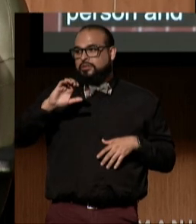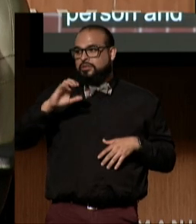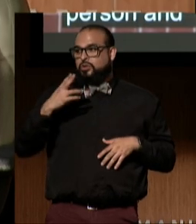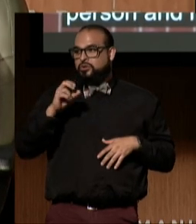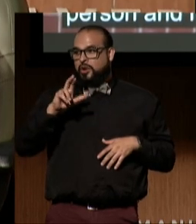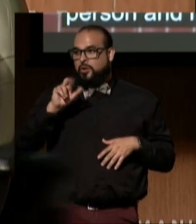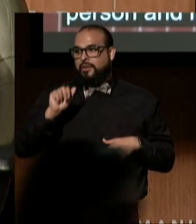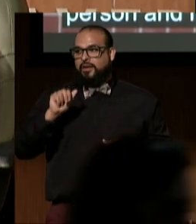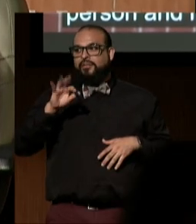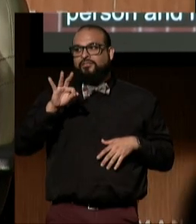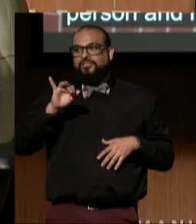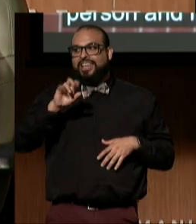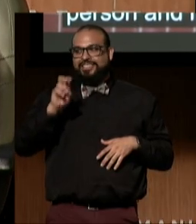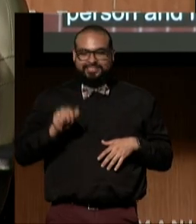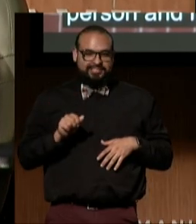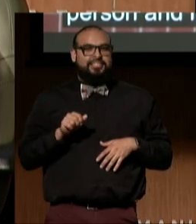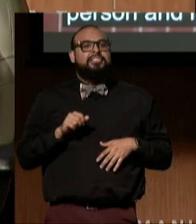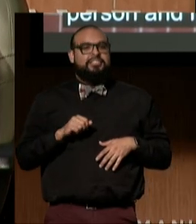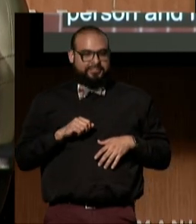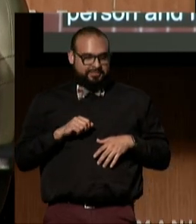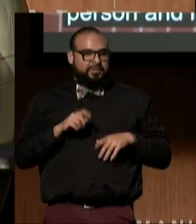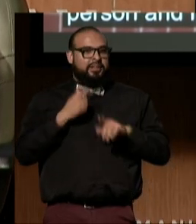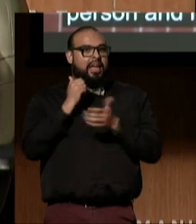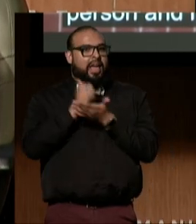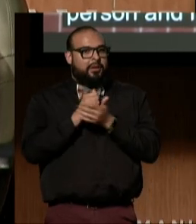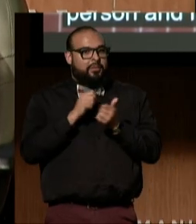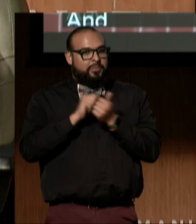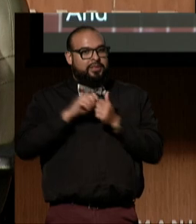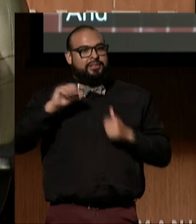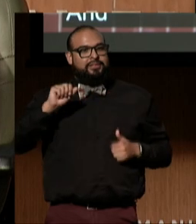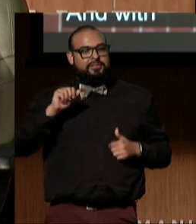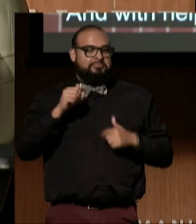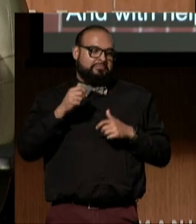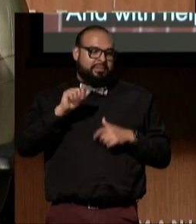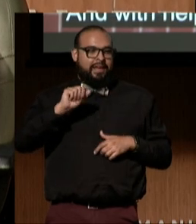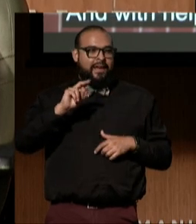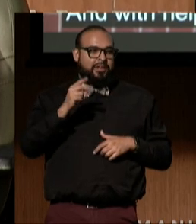and with help from Angela and Andrea and Julie,